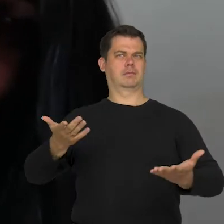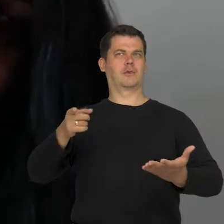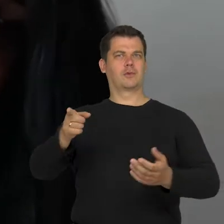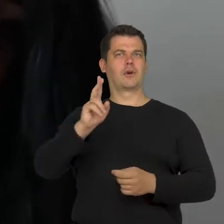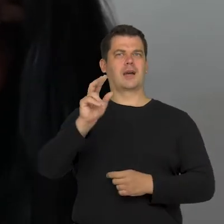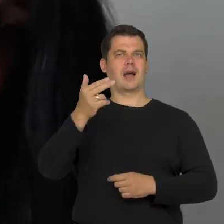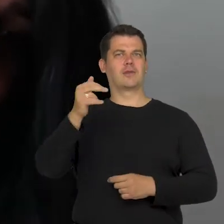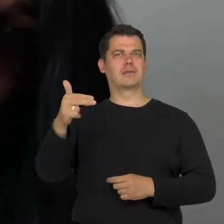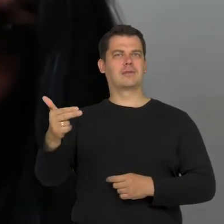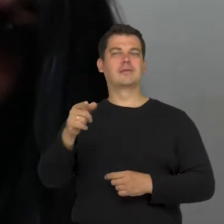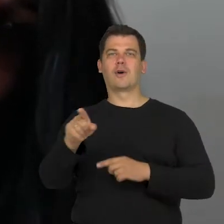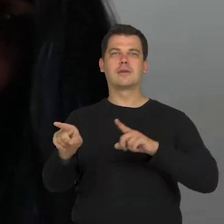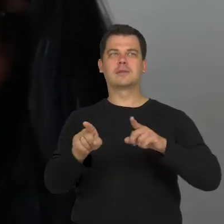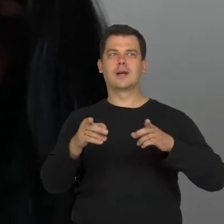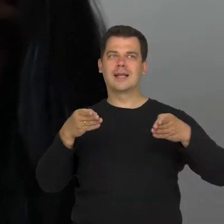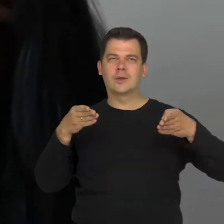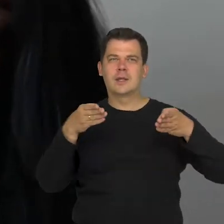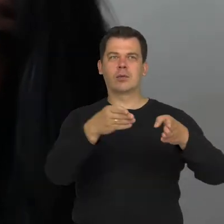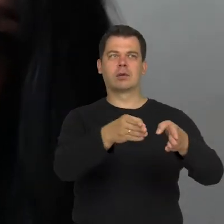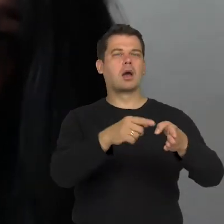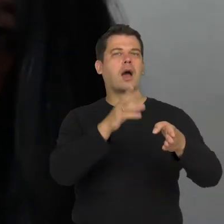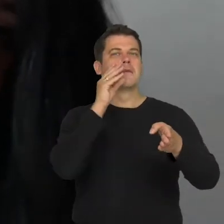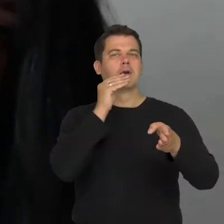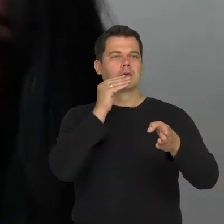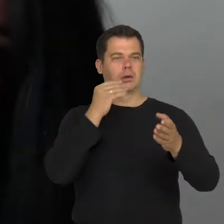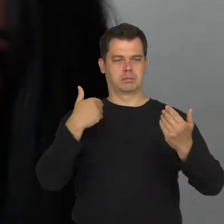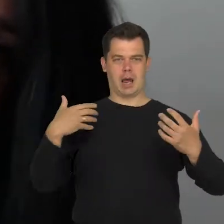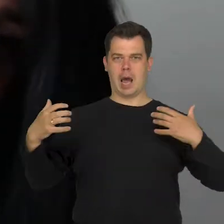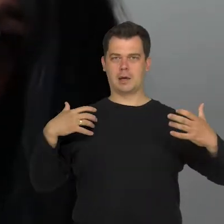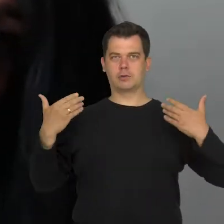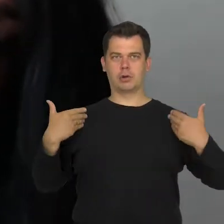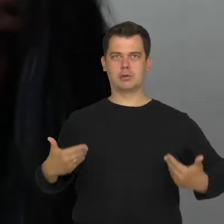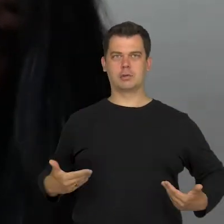about the appearance of the actor, how he or she should speak, or how an actor should move.